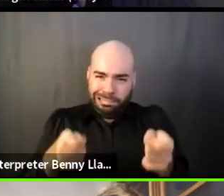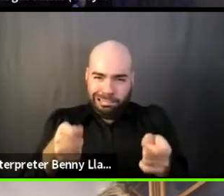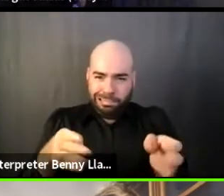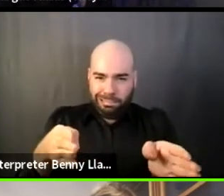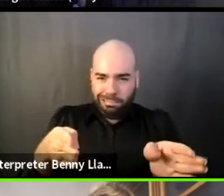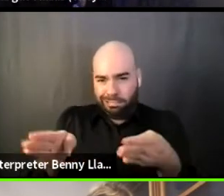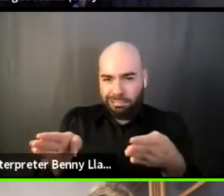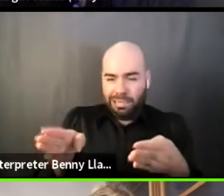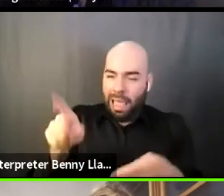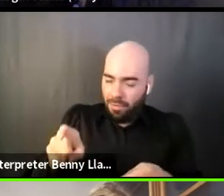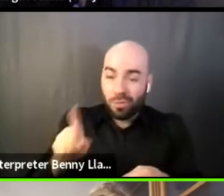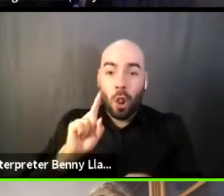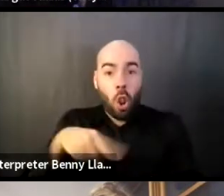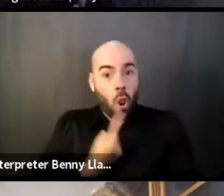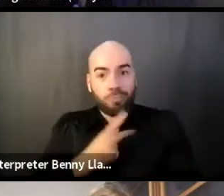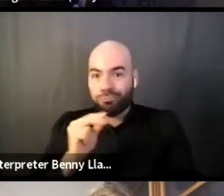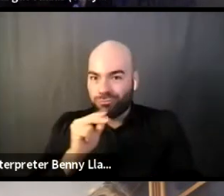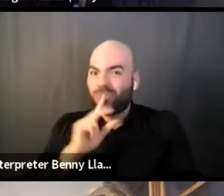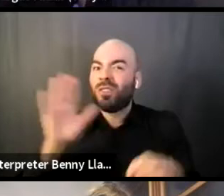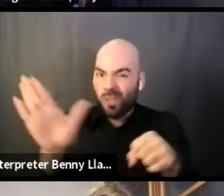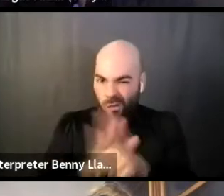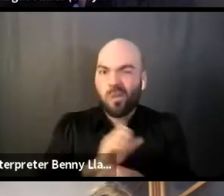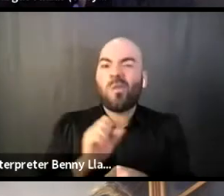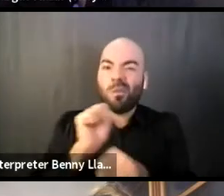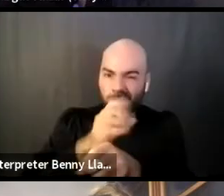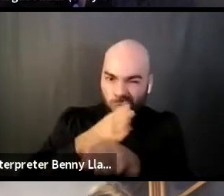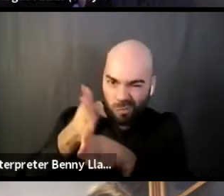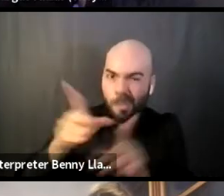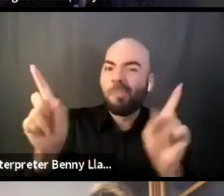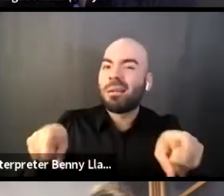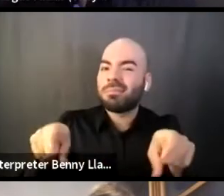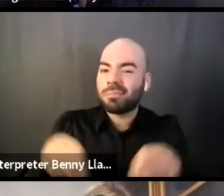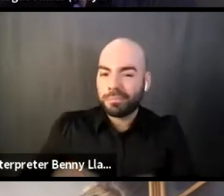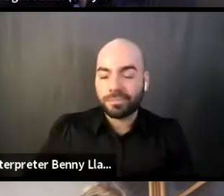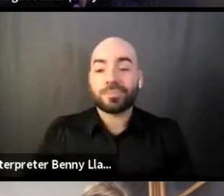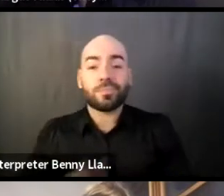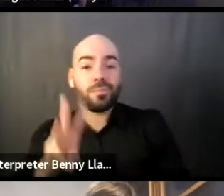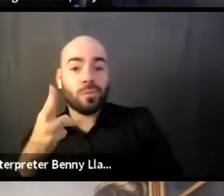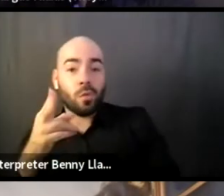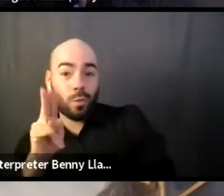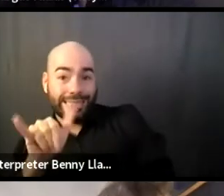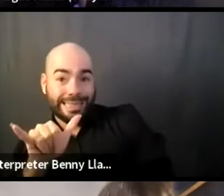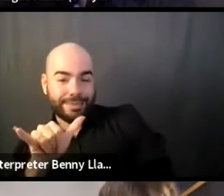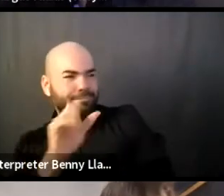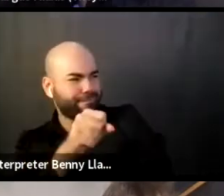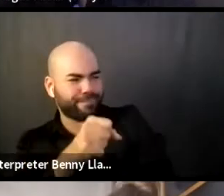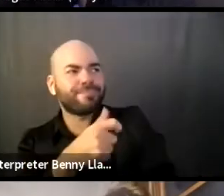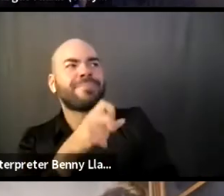Absolutely. I have a question. I'm really interested in how you implement